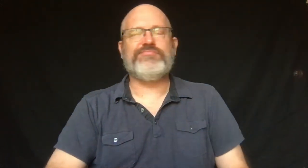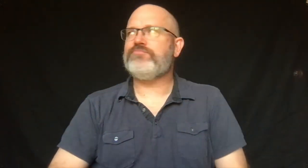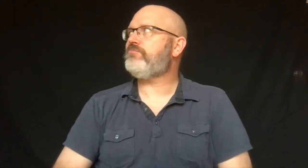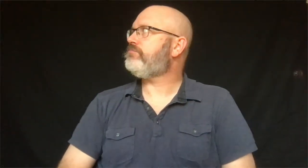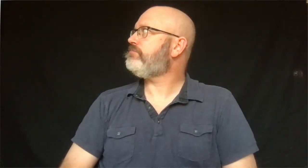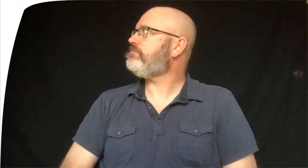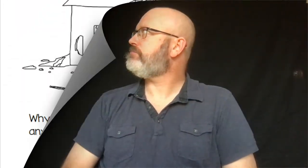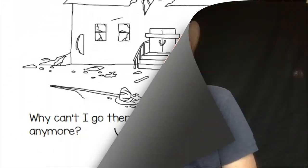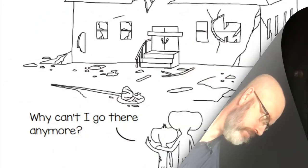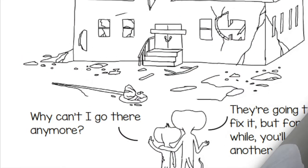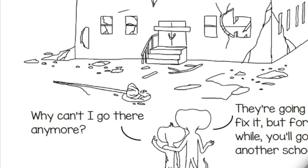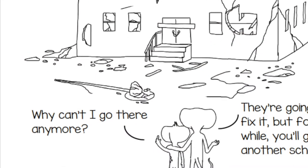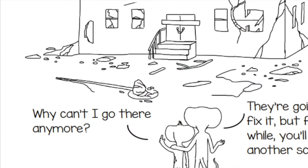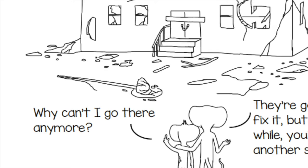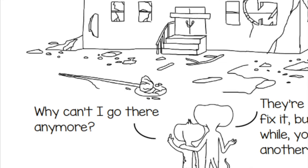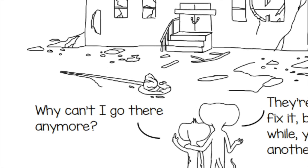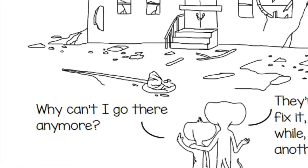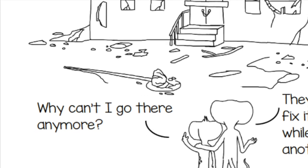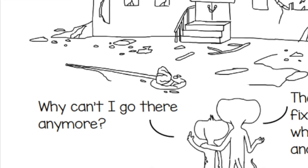He missed them.